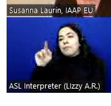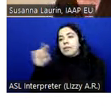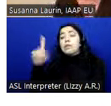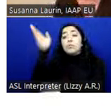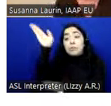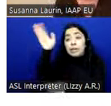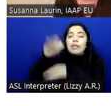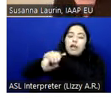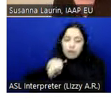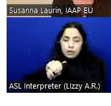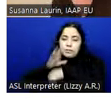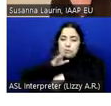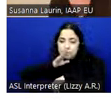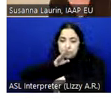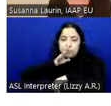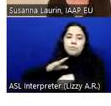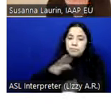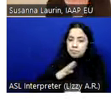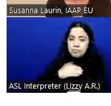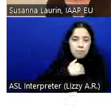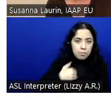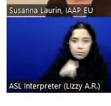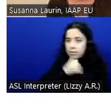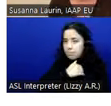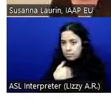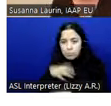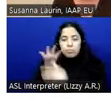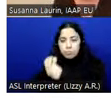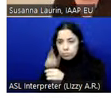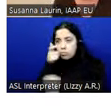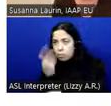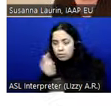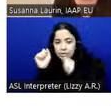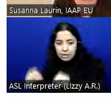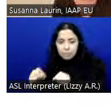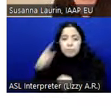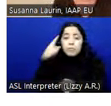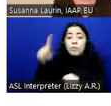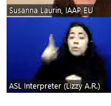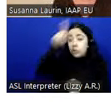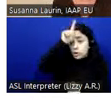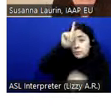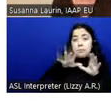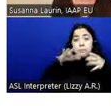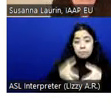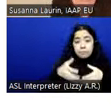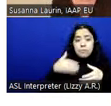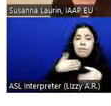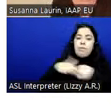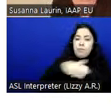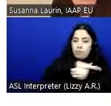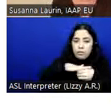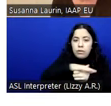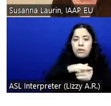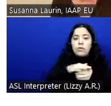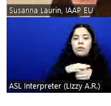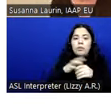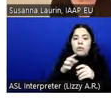Then for the German speaking crowd, we have a regional event in the Germany, Austria and